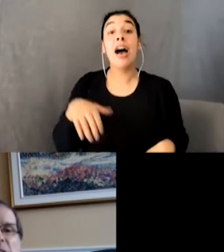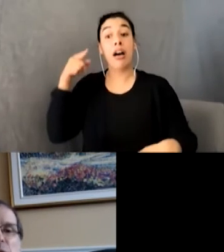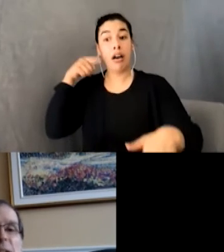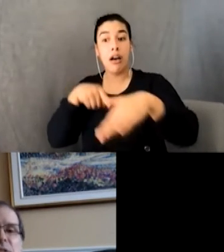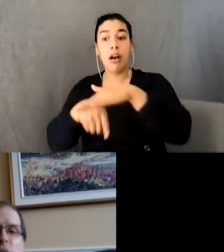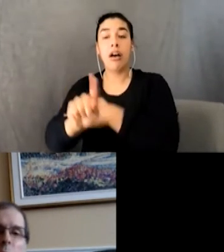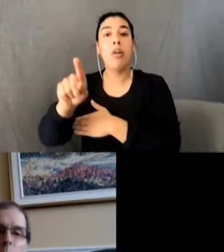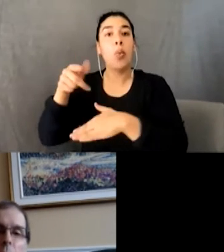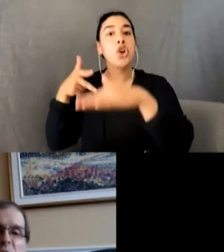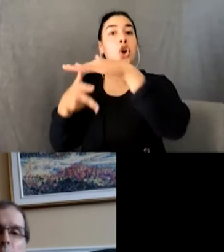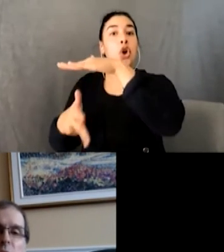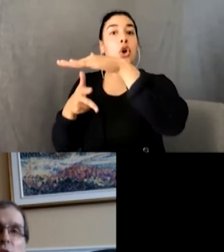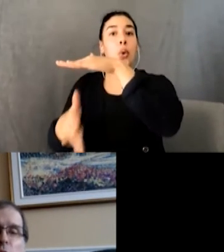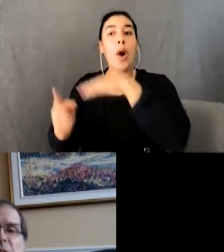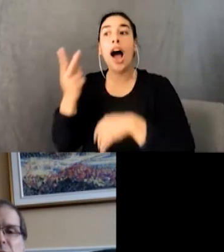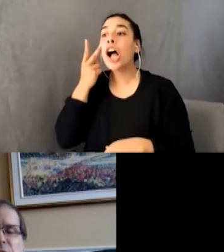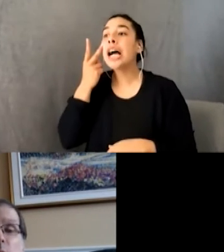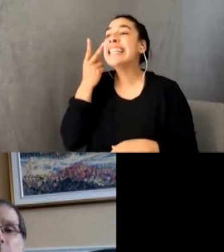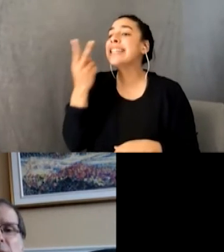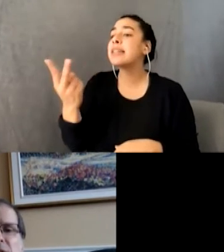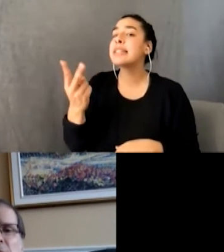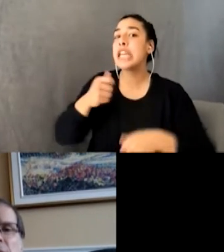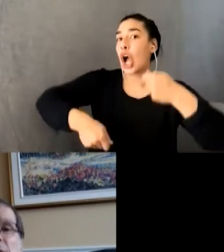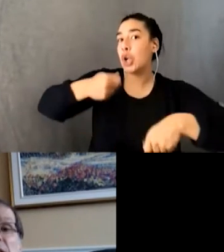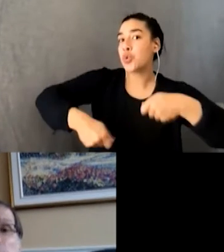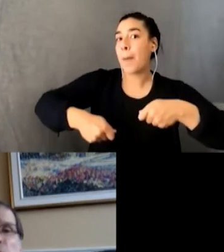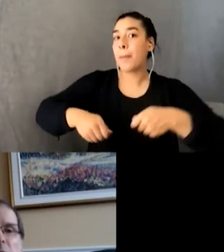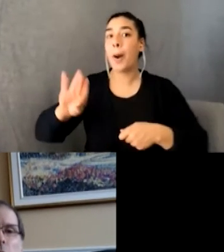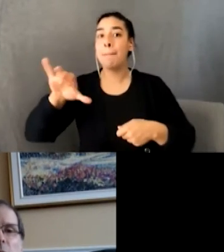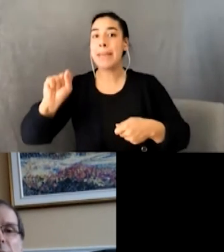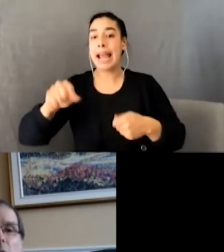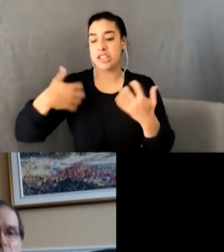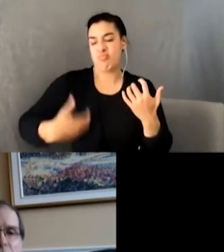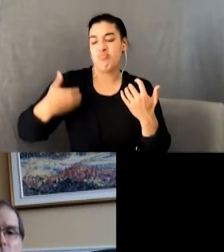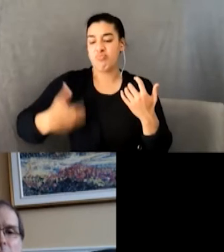fast as humanly possible, creating a distorted mess. They both had long dark hair, like Greg,